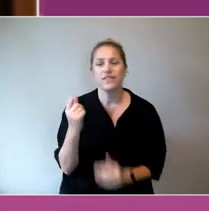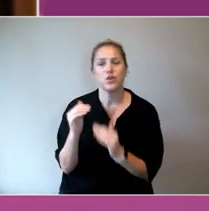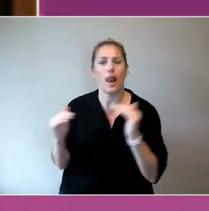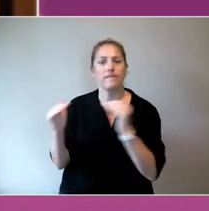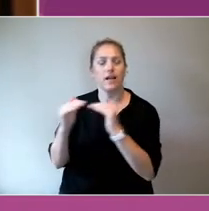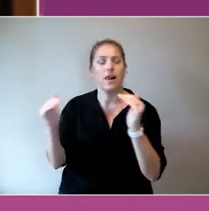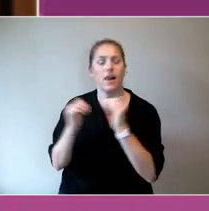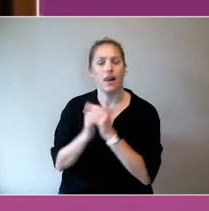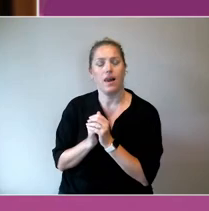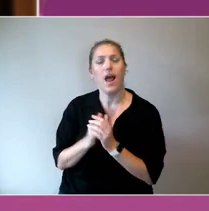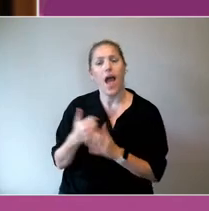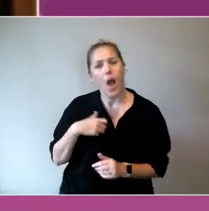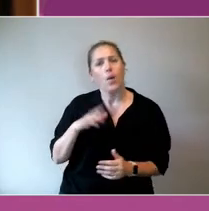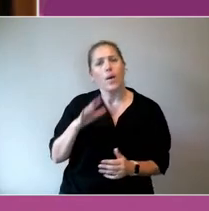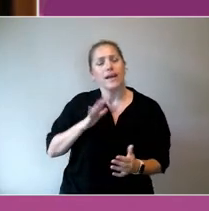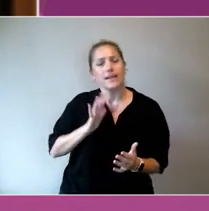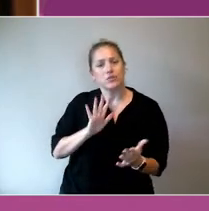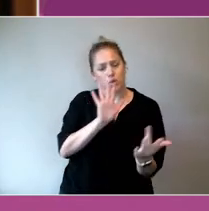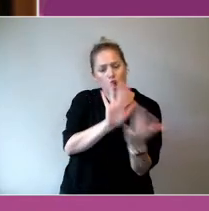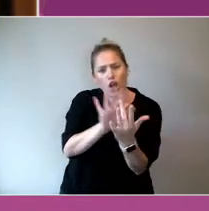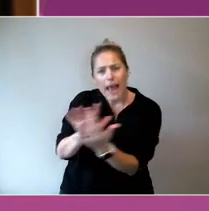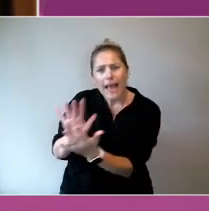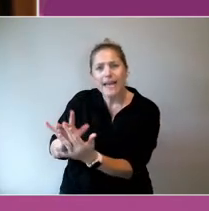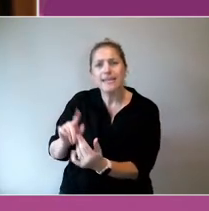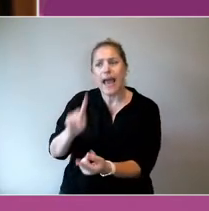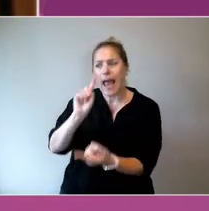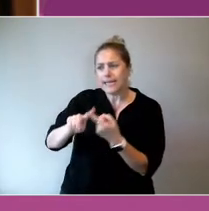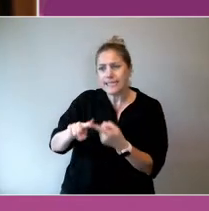with people at they try and interact with those different systems.